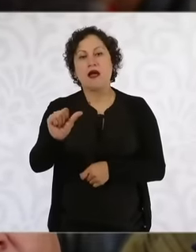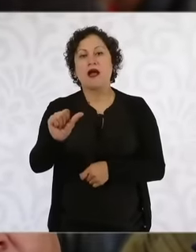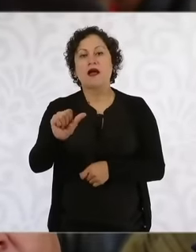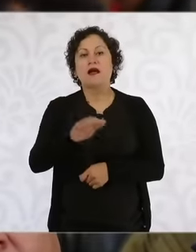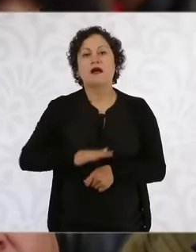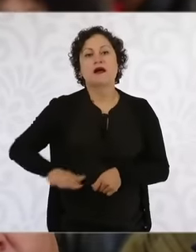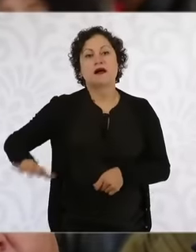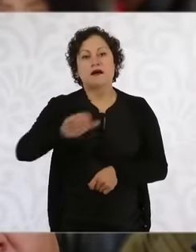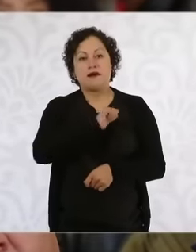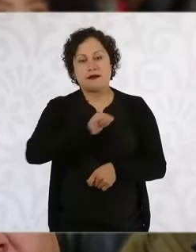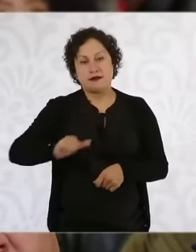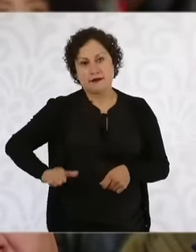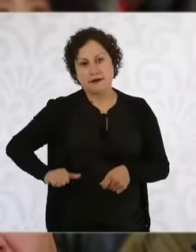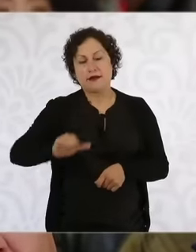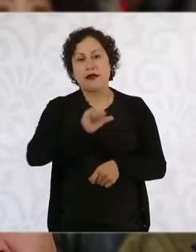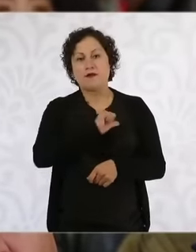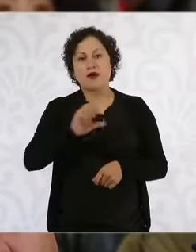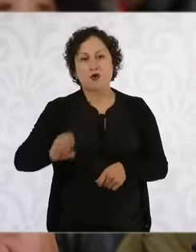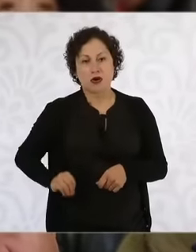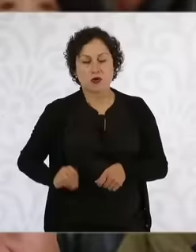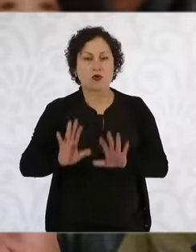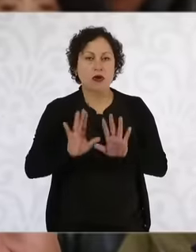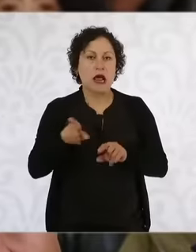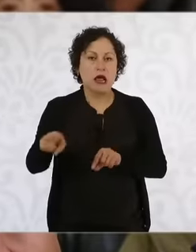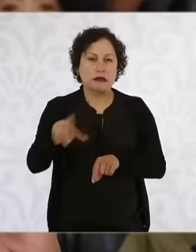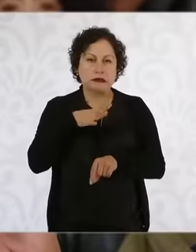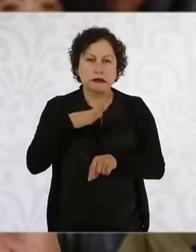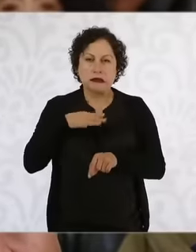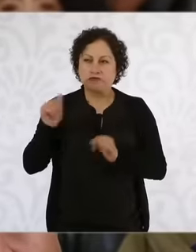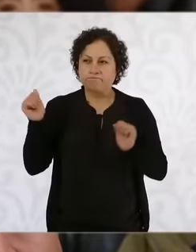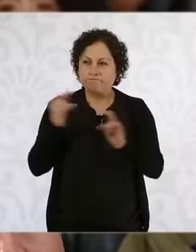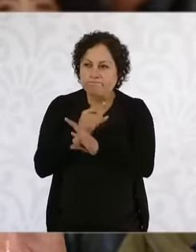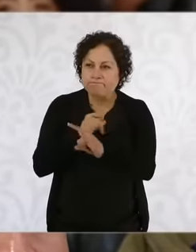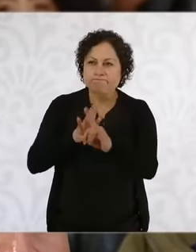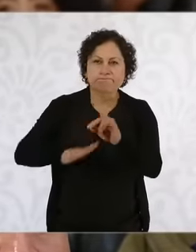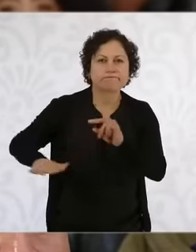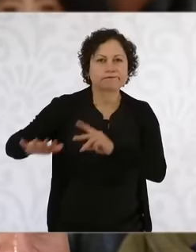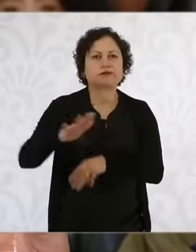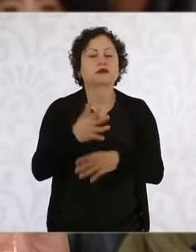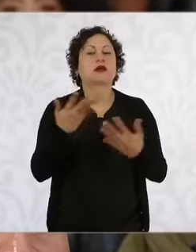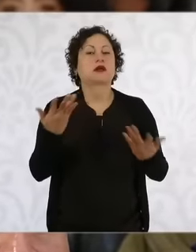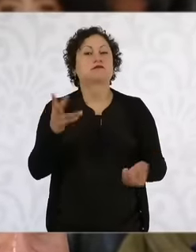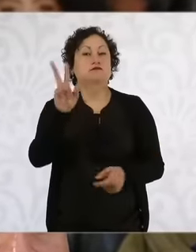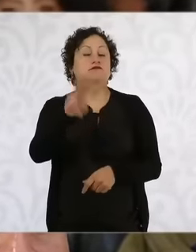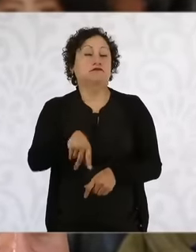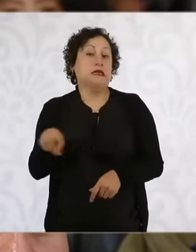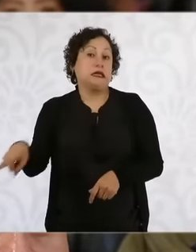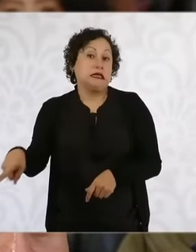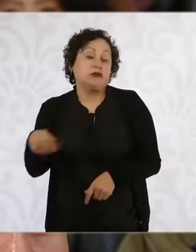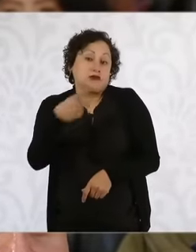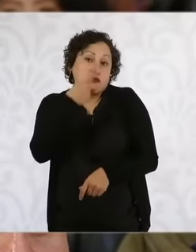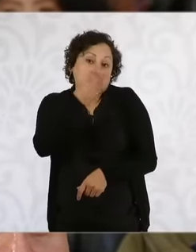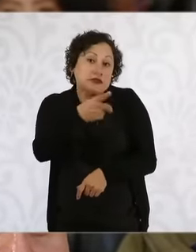regulating vessel there, it is really a great opportunity, maybe they would like to